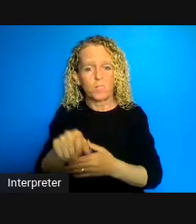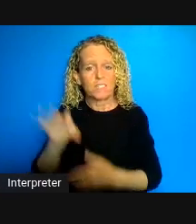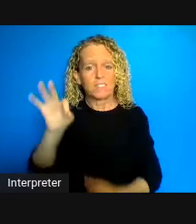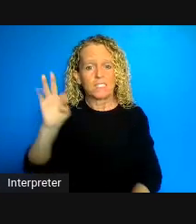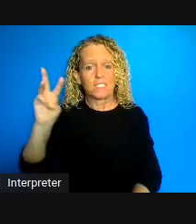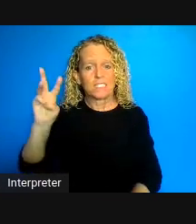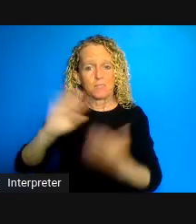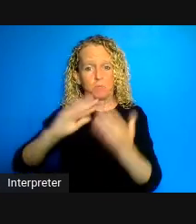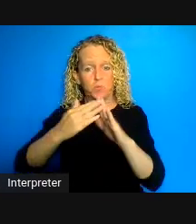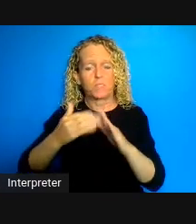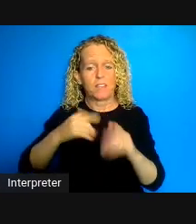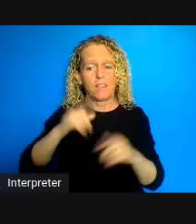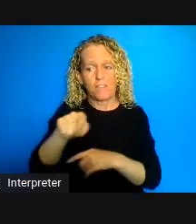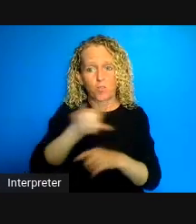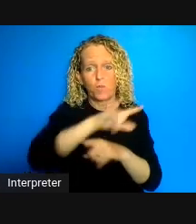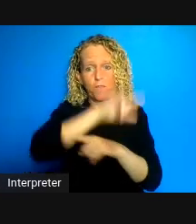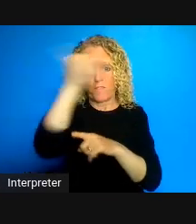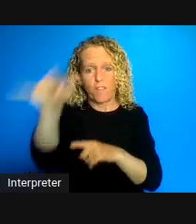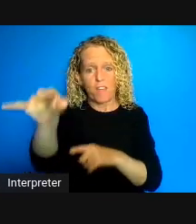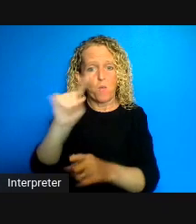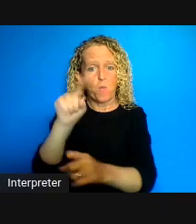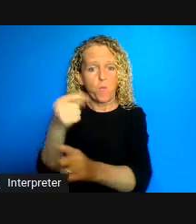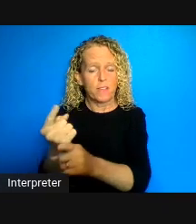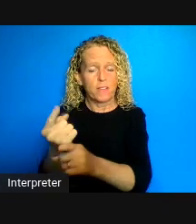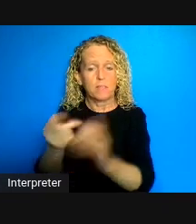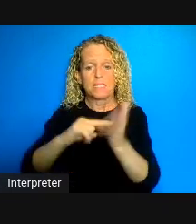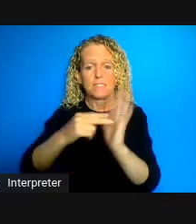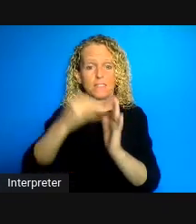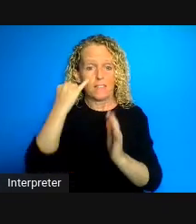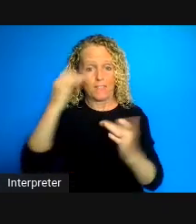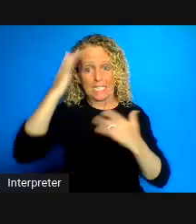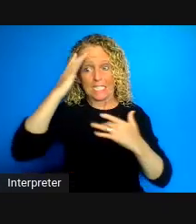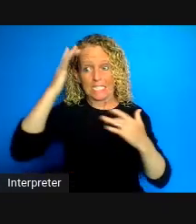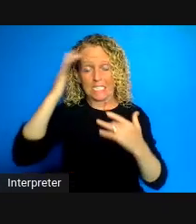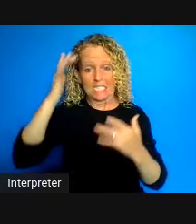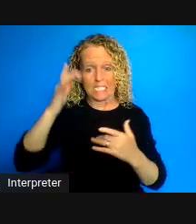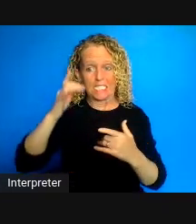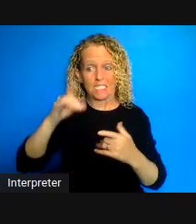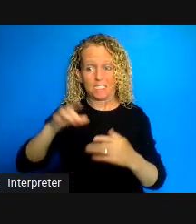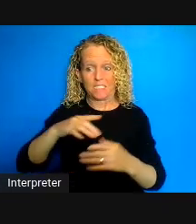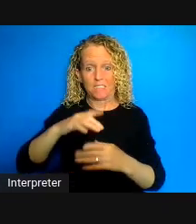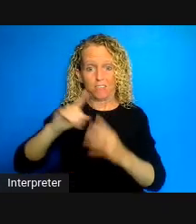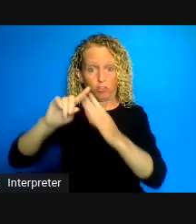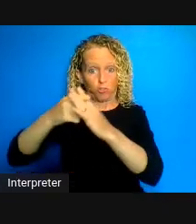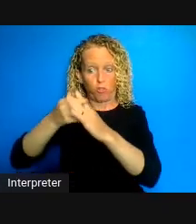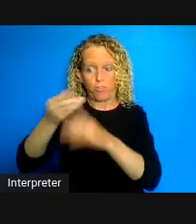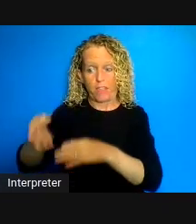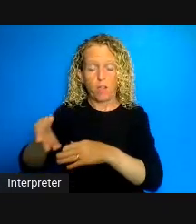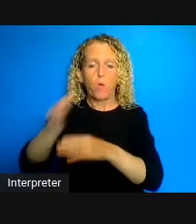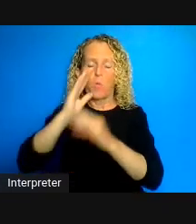the virus gets there it's going to be um it's going to be quite horrendous.